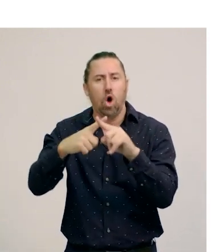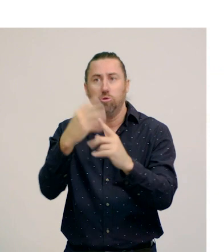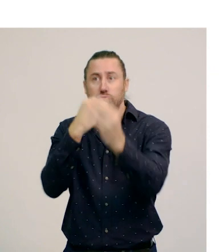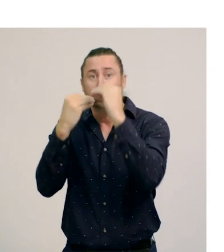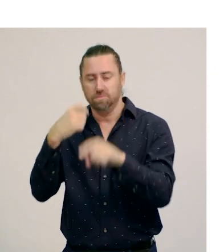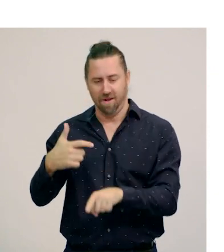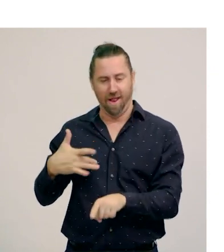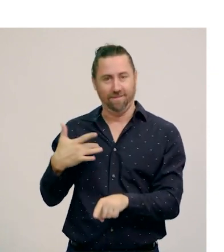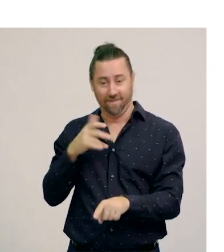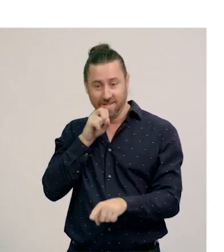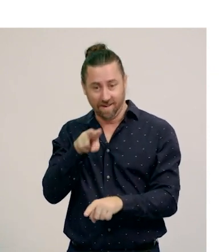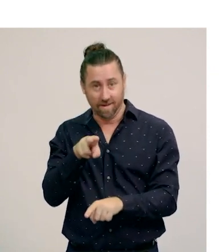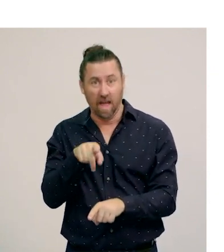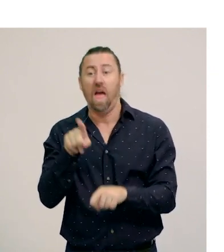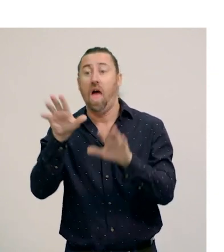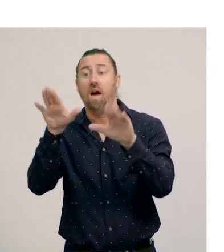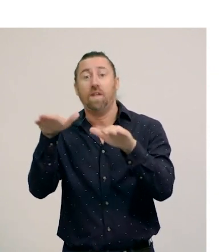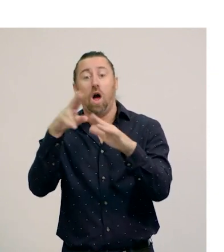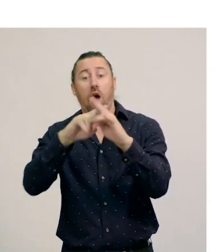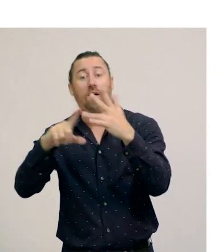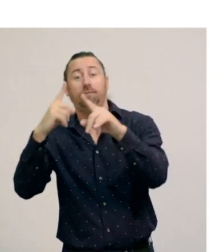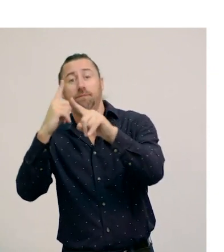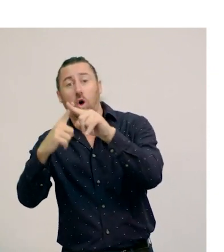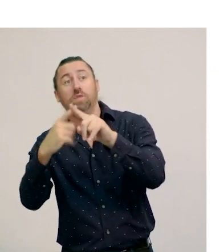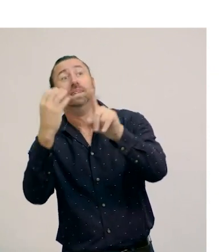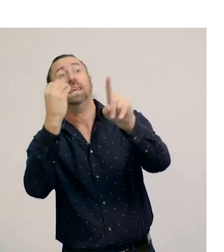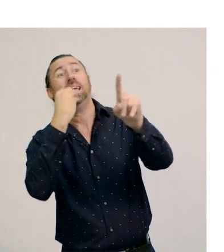Also, flying foxes eat the fruit from rainforest trees,